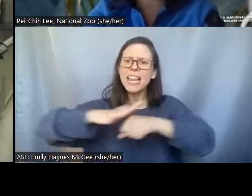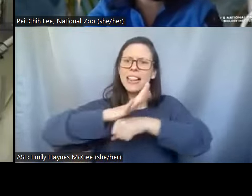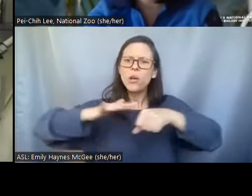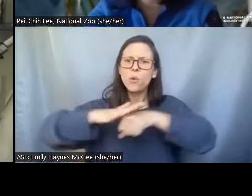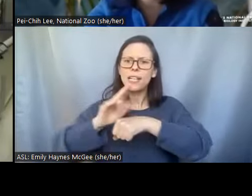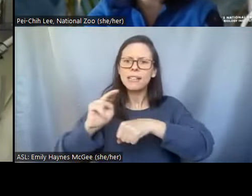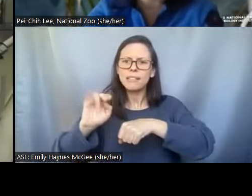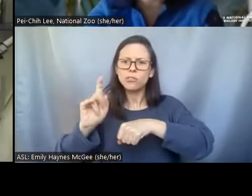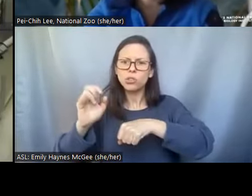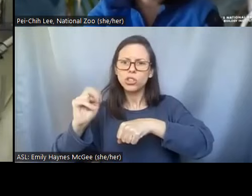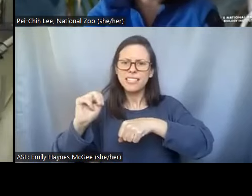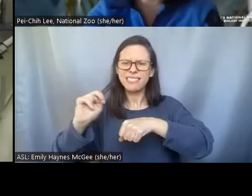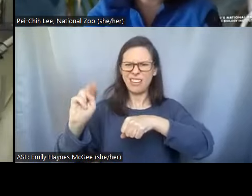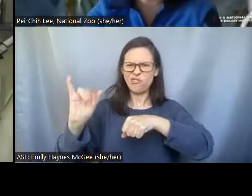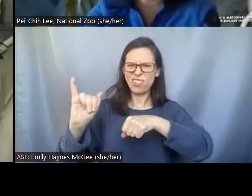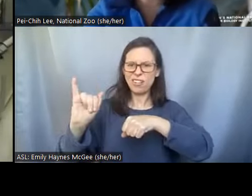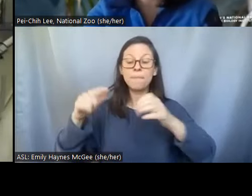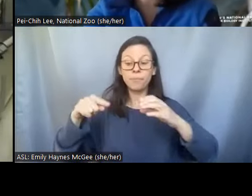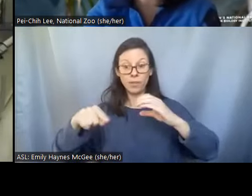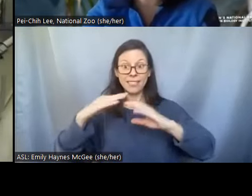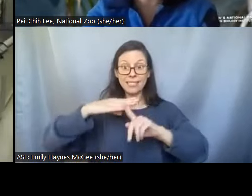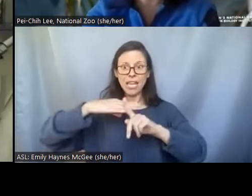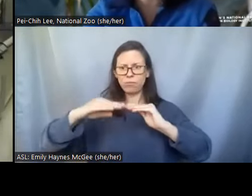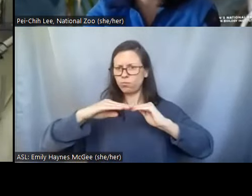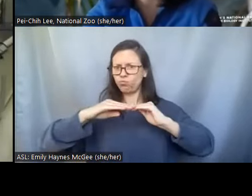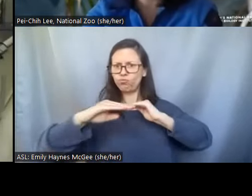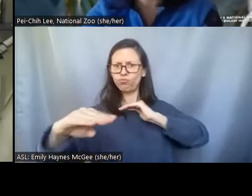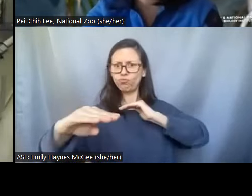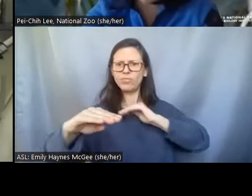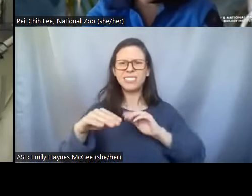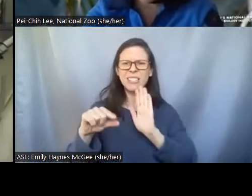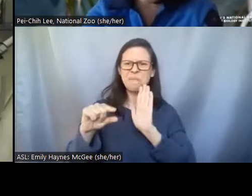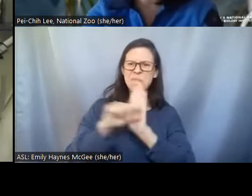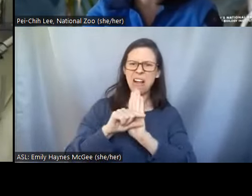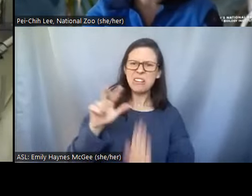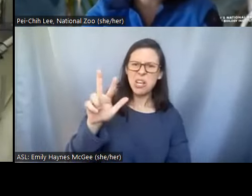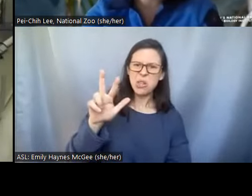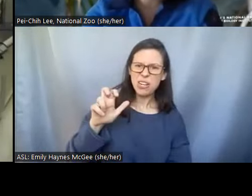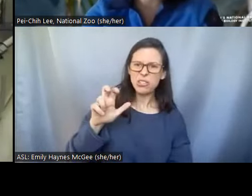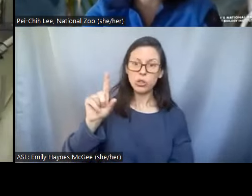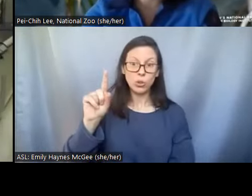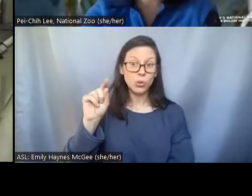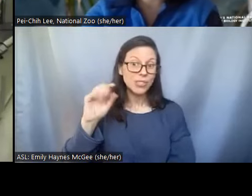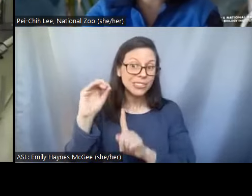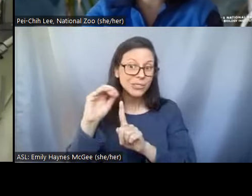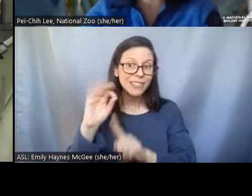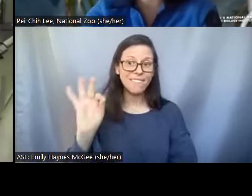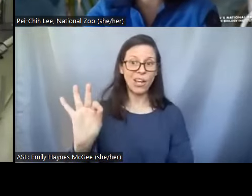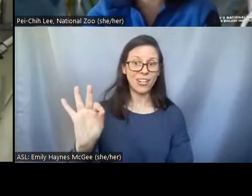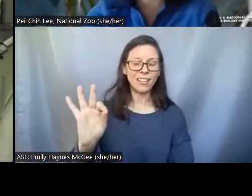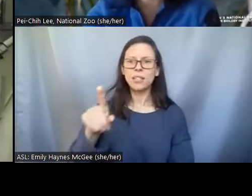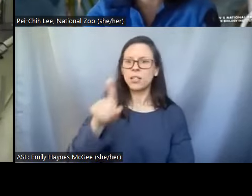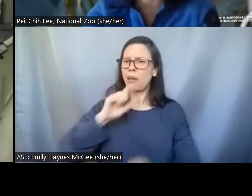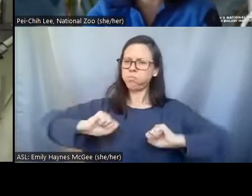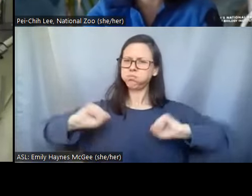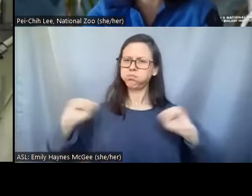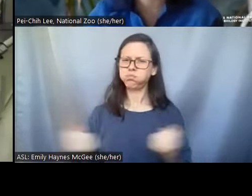temperature at minus 30 320 degrees Fahrenheit. So it's a very cold temperature that keep our samples safe and stable